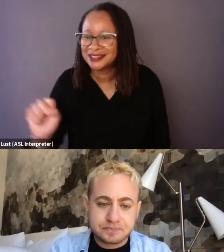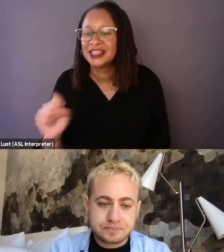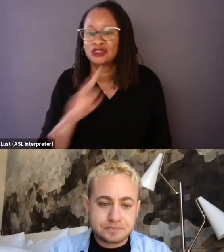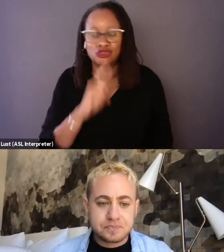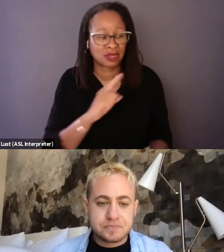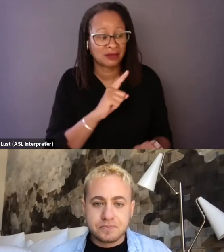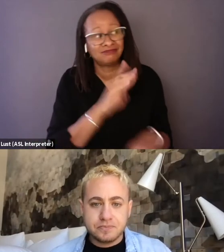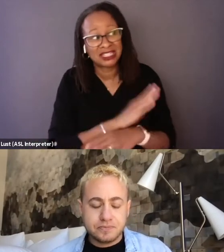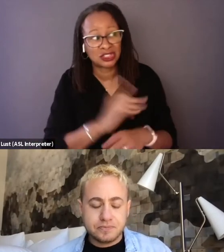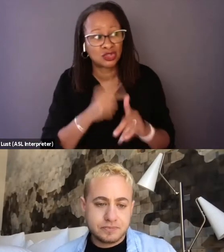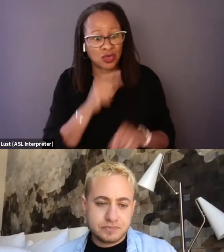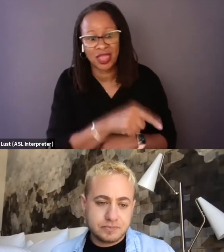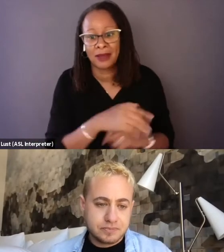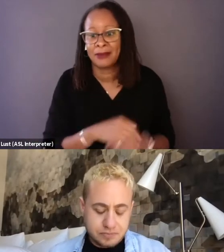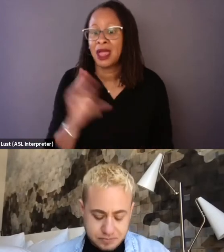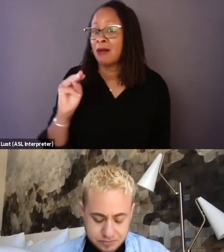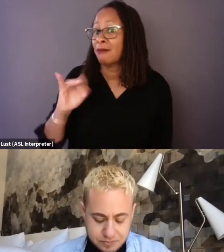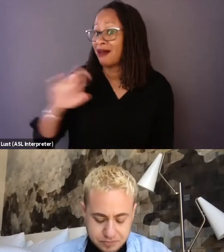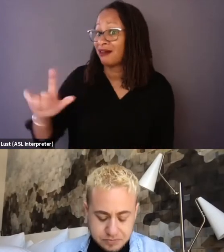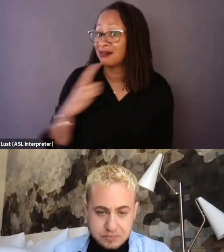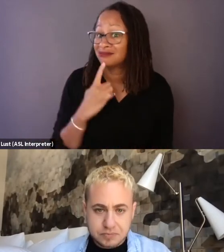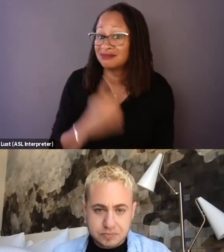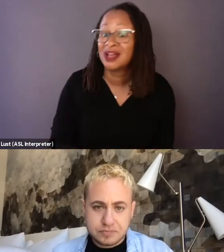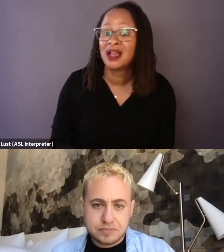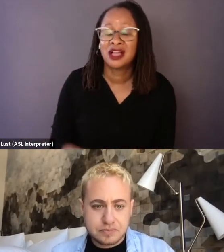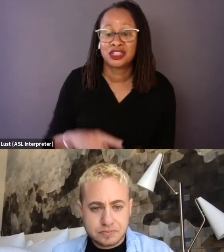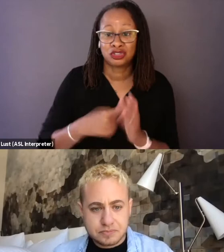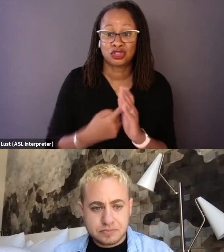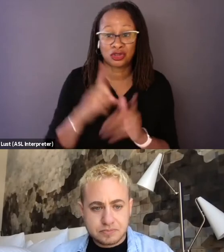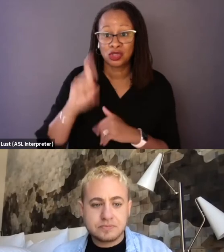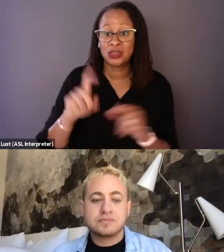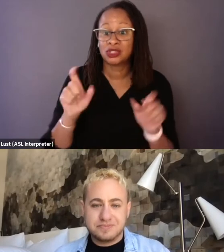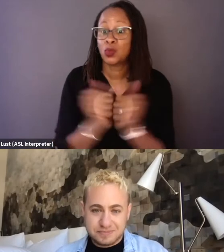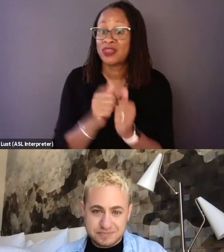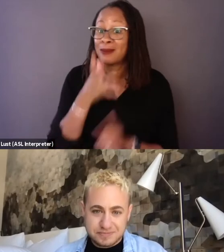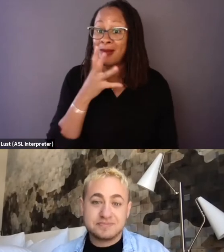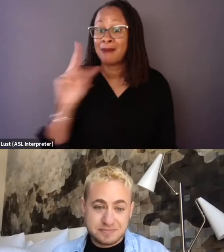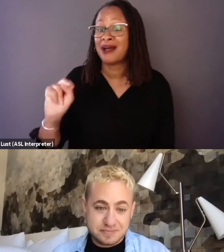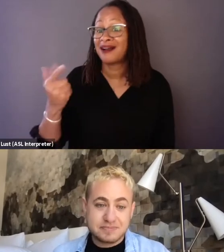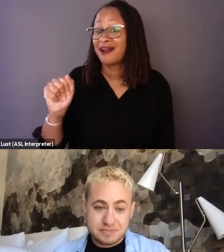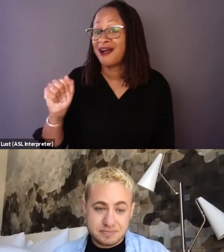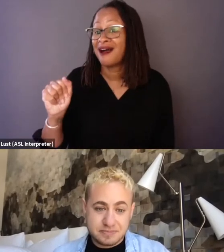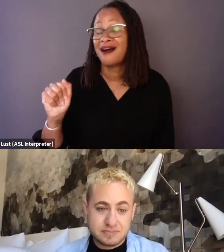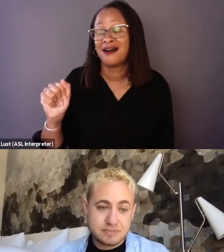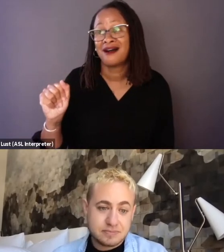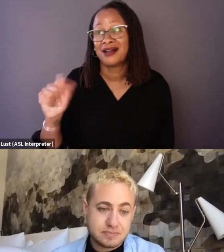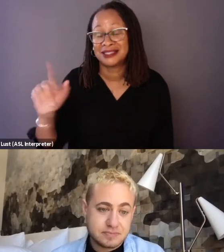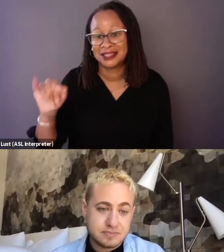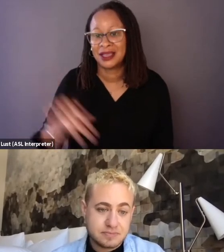And something that I think is really specific, you started this question within Ngozi. And, Ngozi, I don't, we had really long conversations